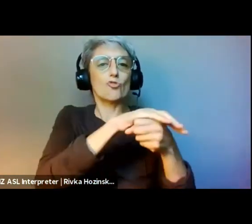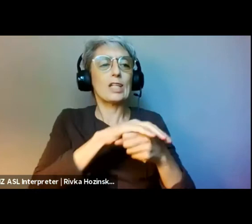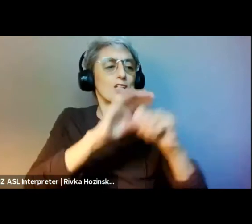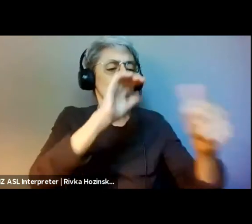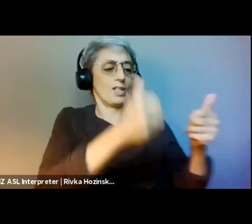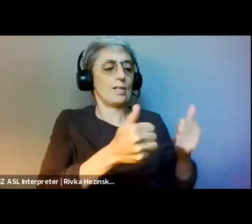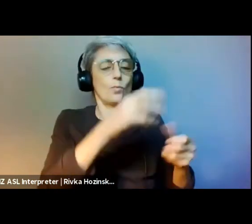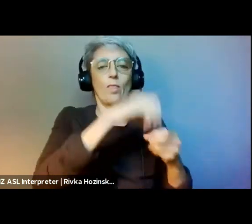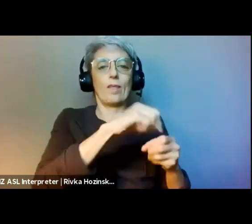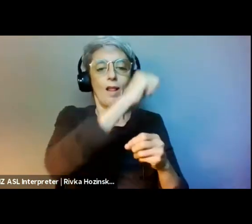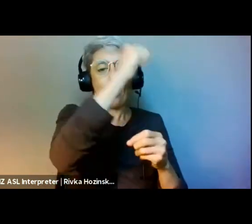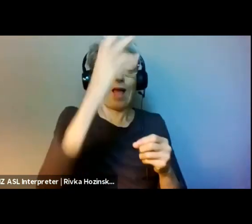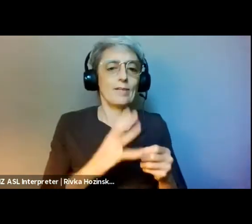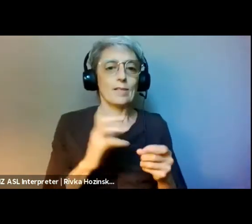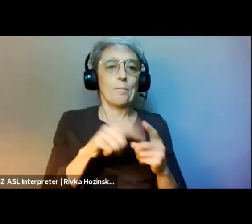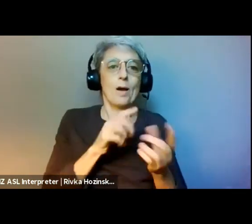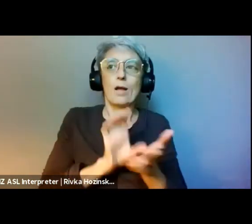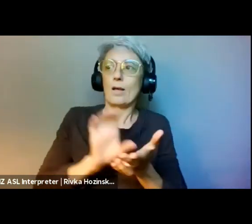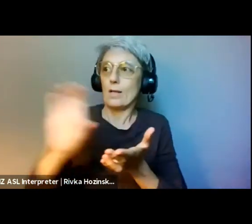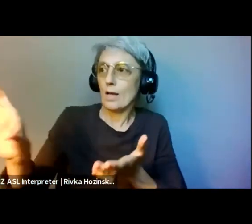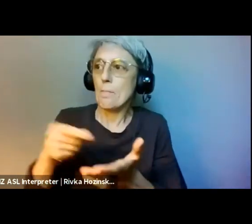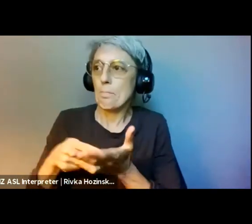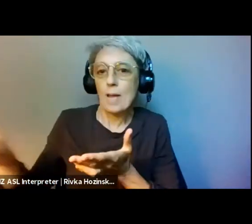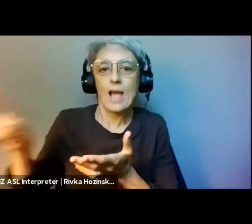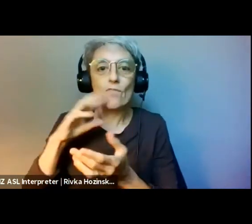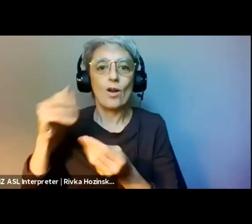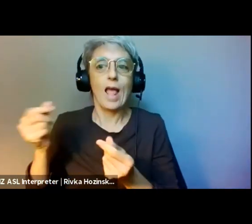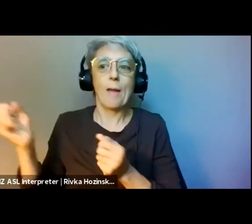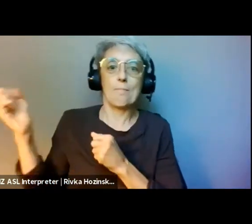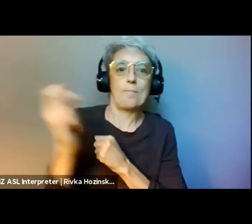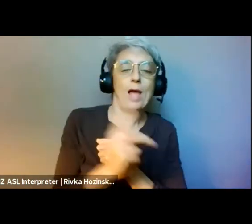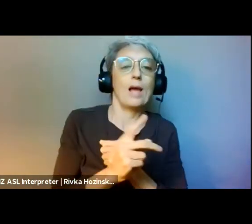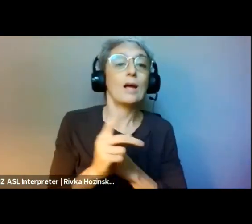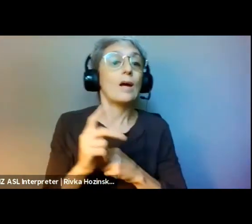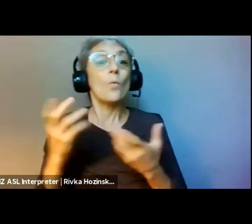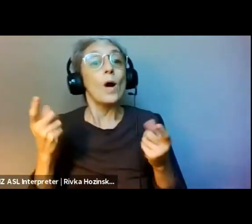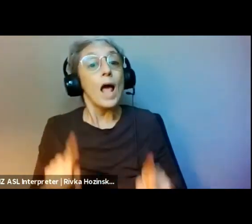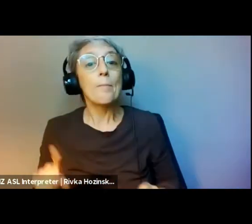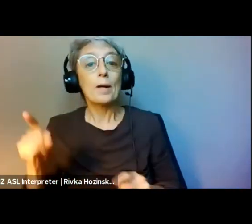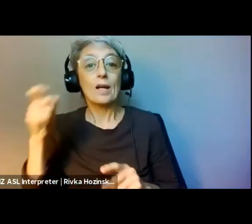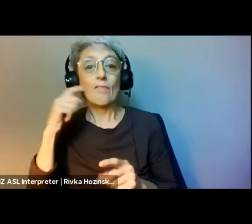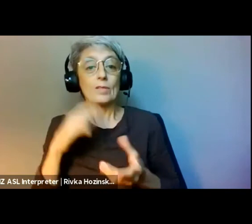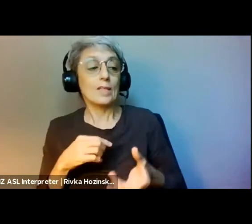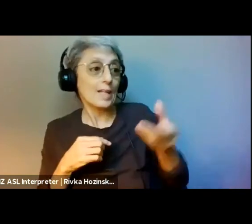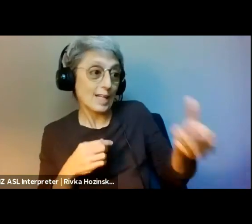And I believe Marina will be dropping a link in the chat. Building on this work,